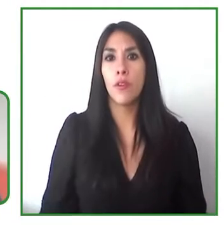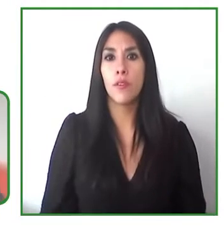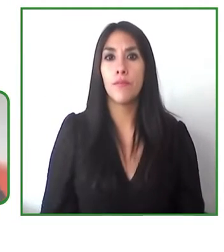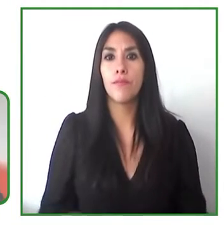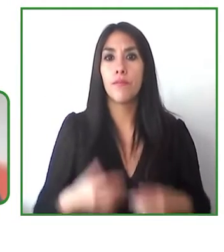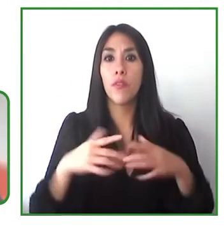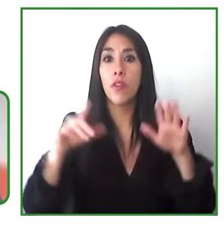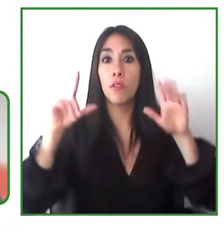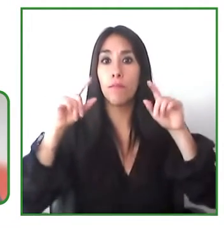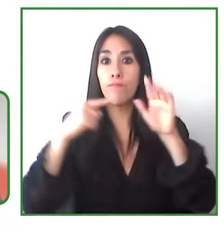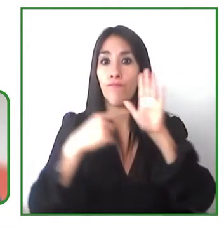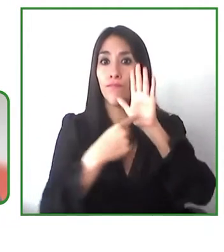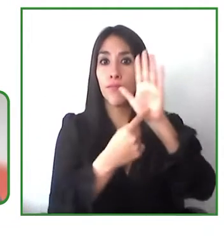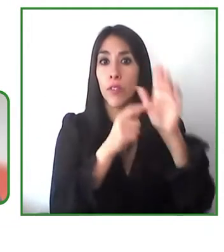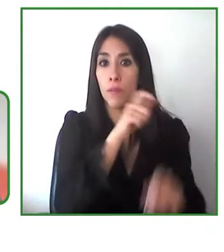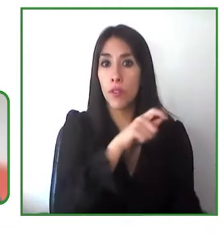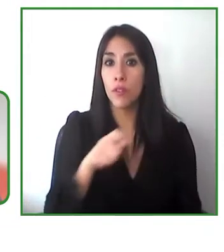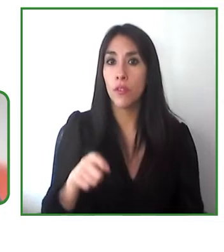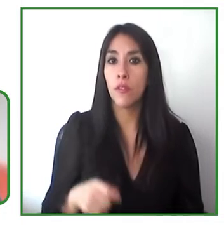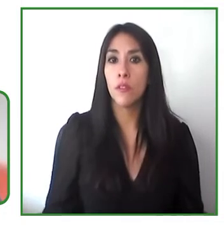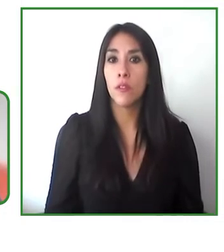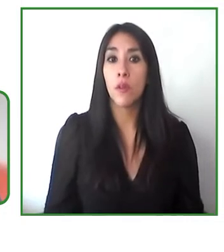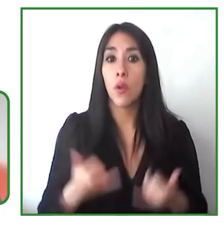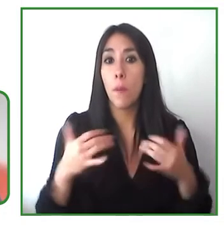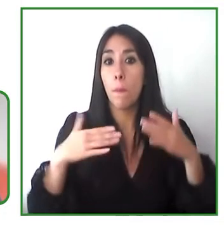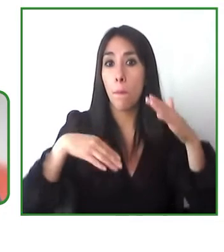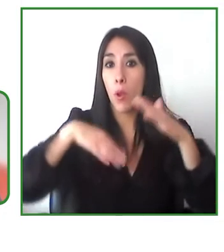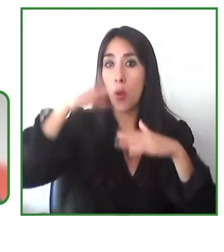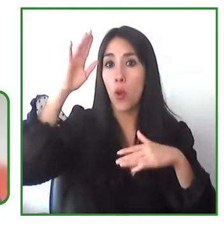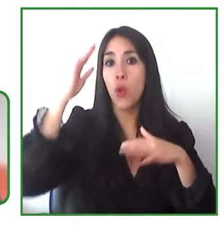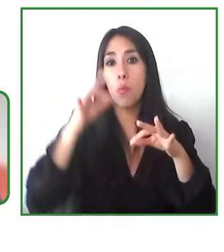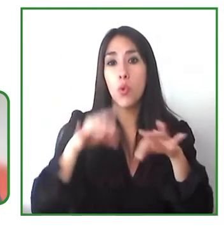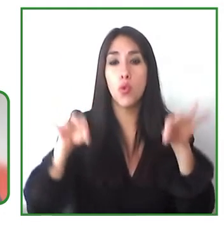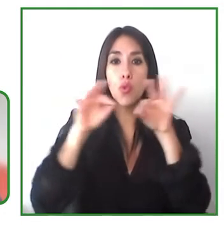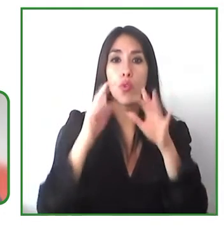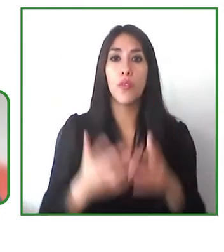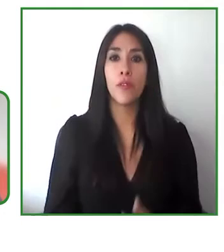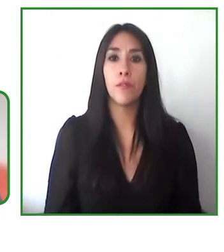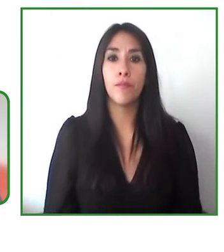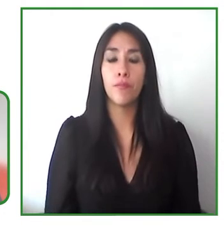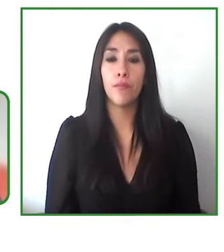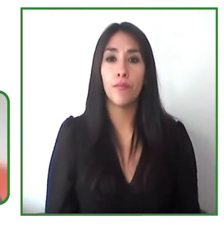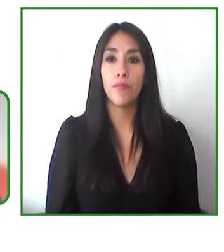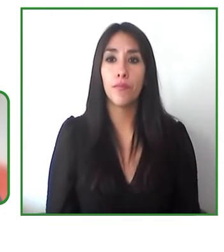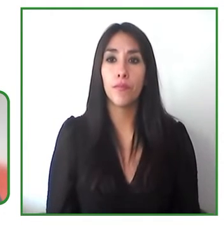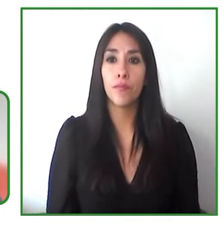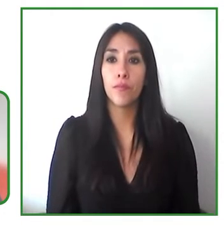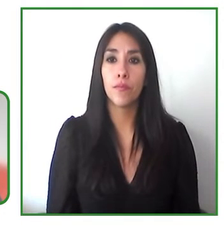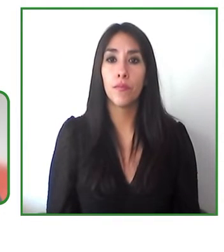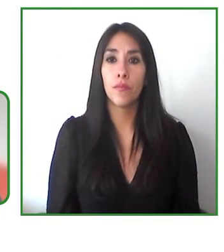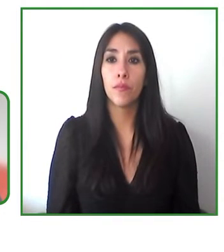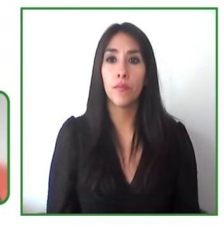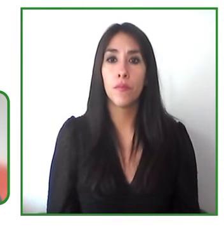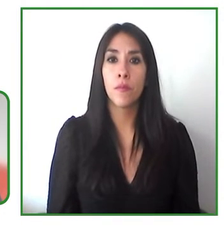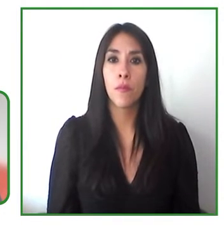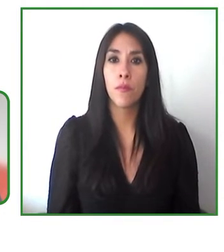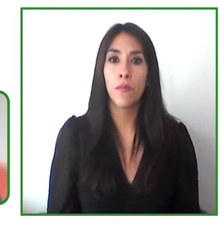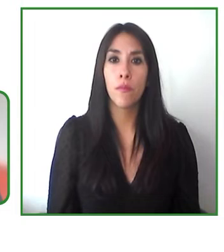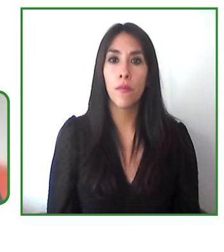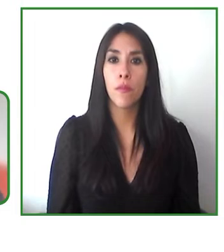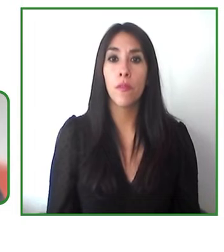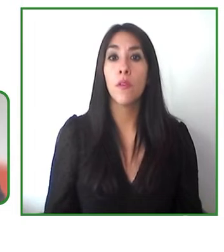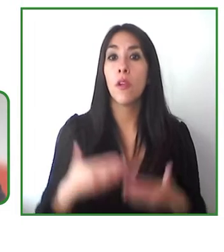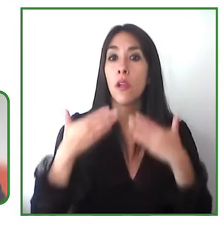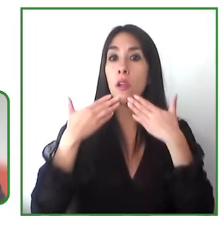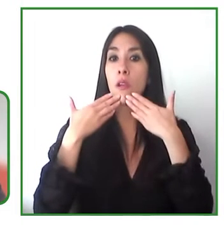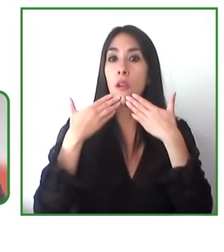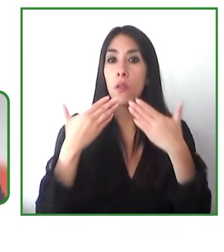part thank you faustino thank you